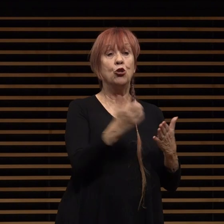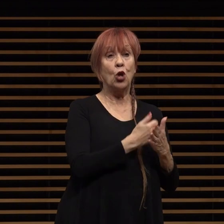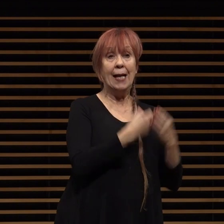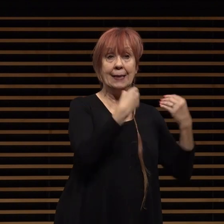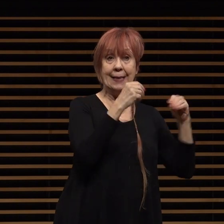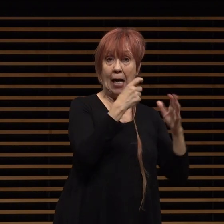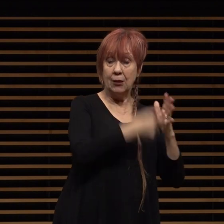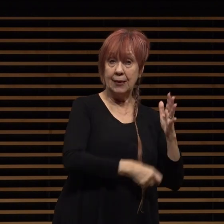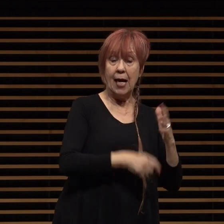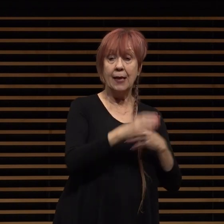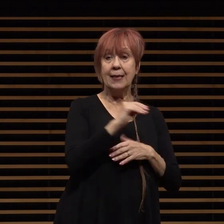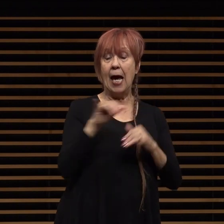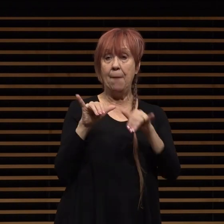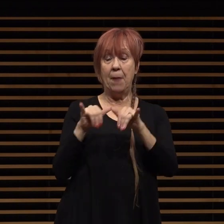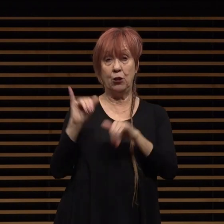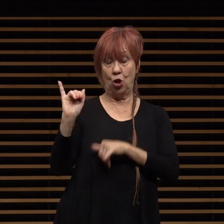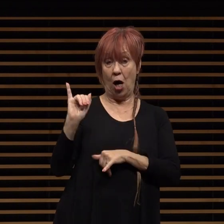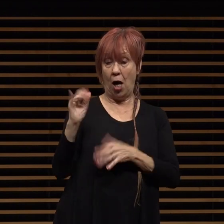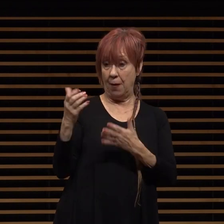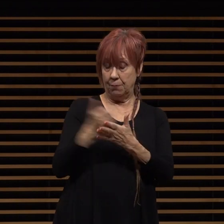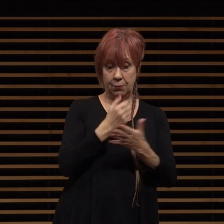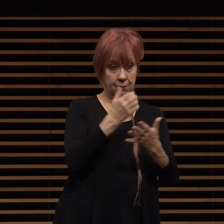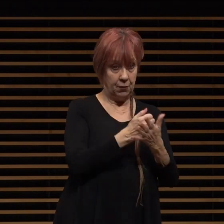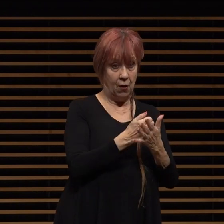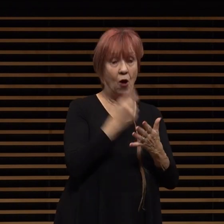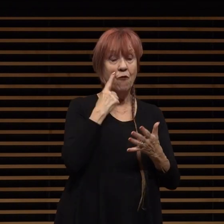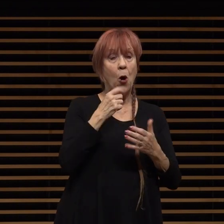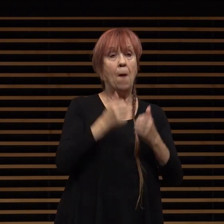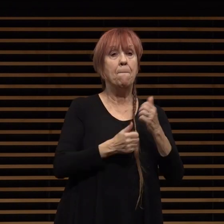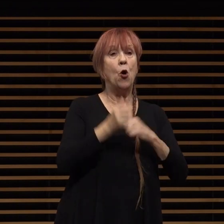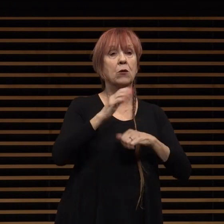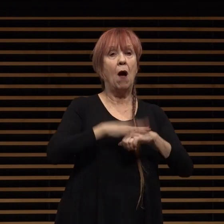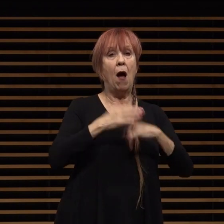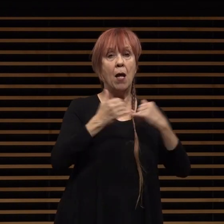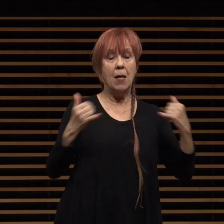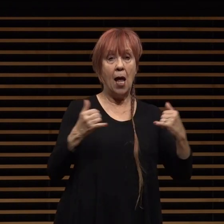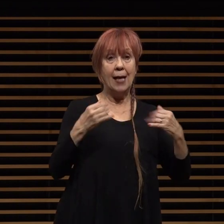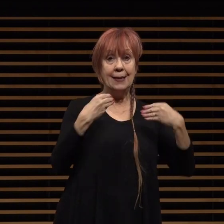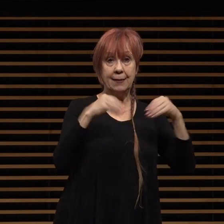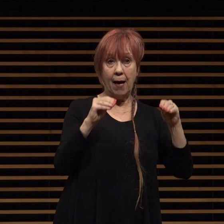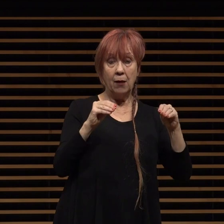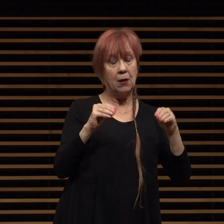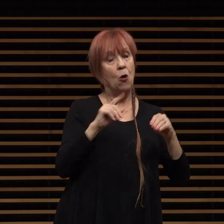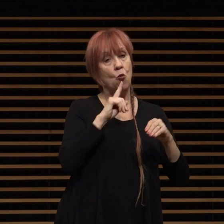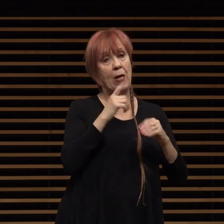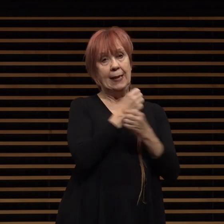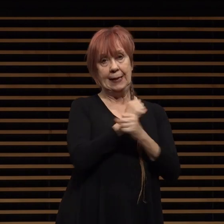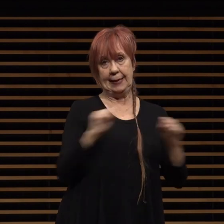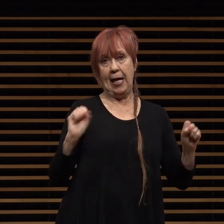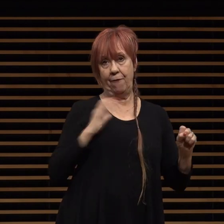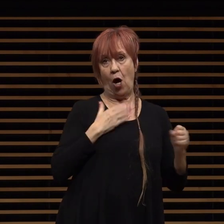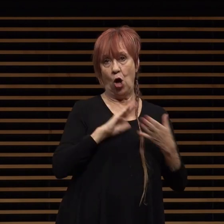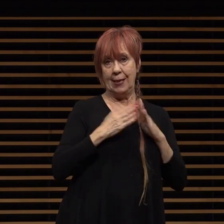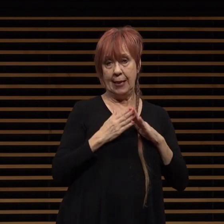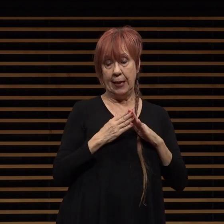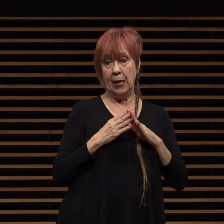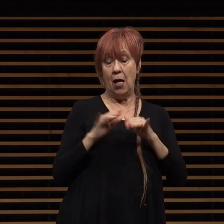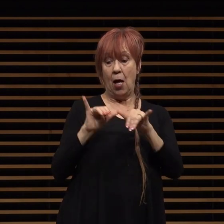and measure i on most online sales has been a saving grace